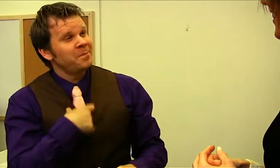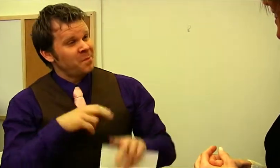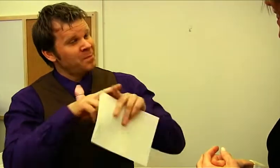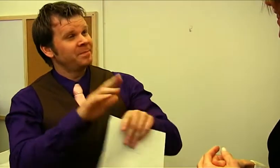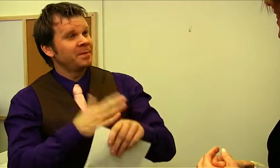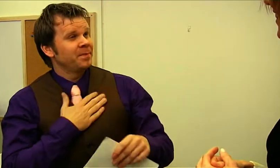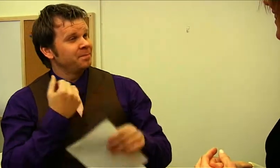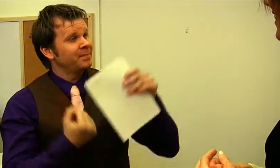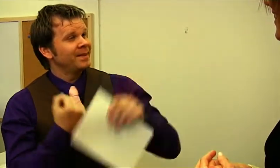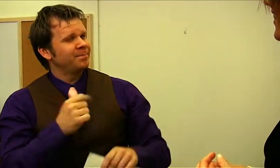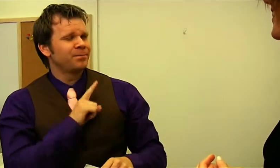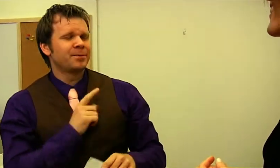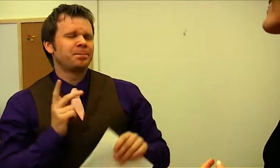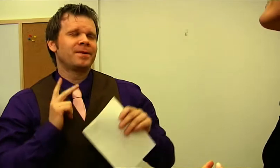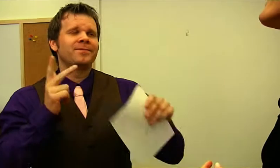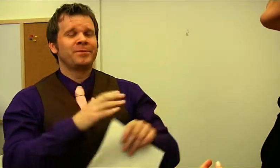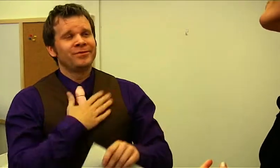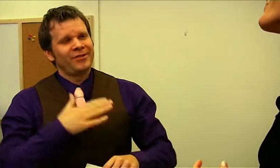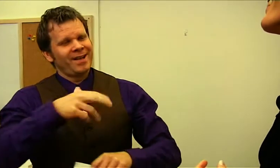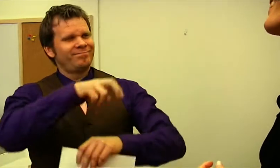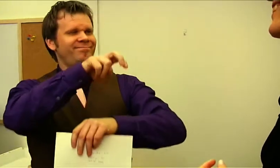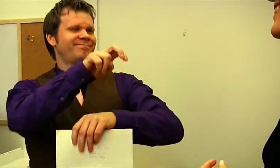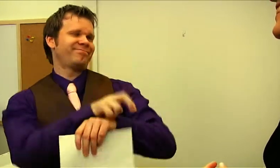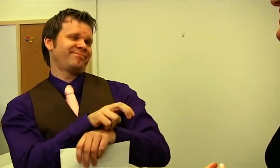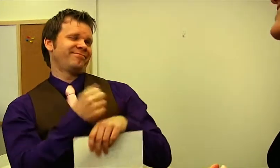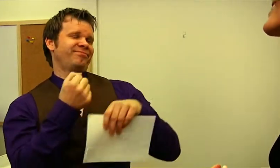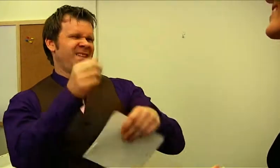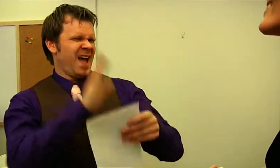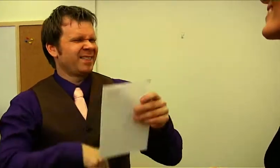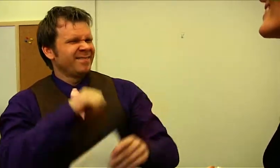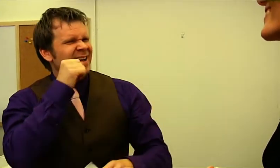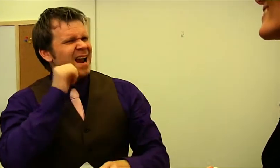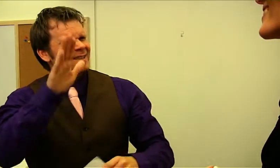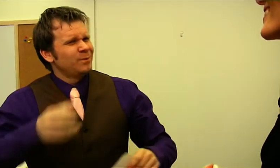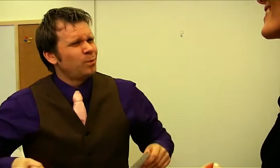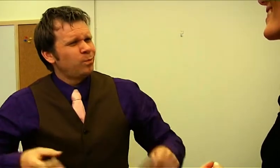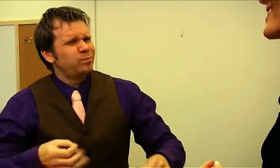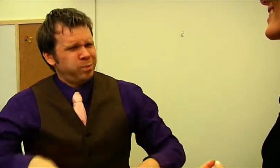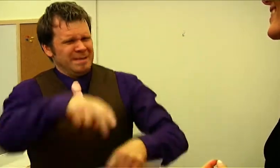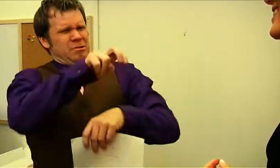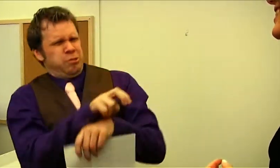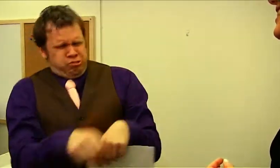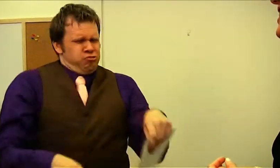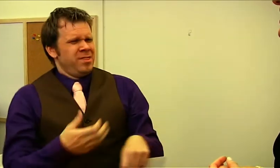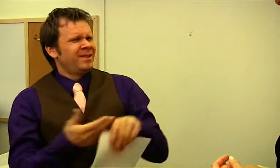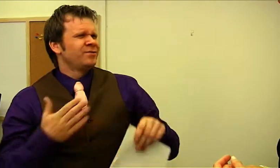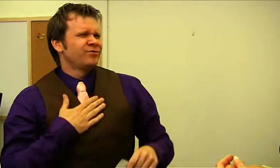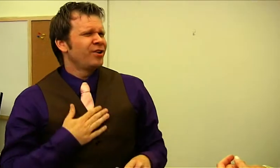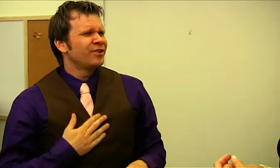My car is much more comfortable to sit on rather than Felix' wheelchair.